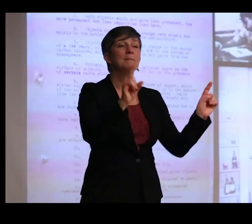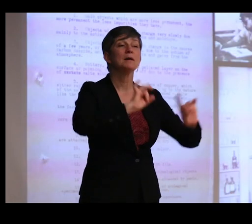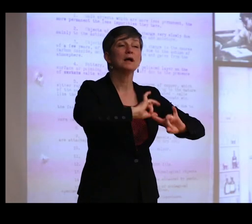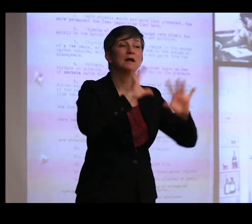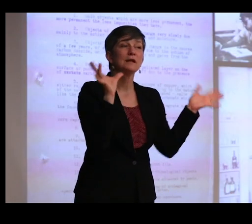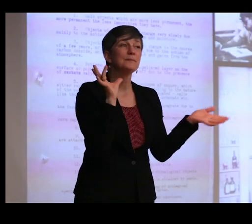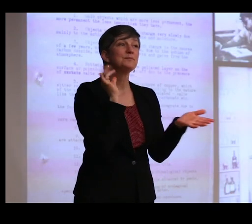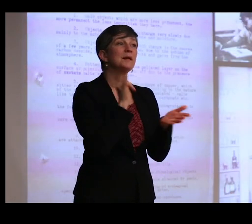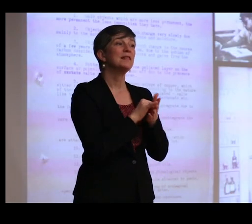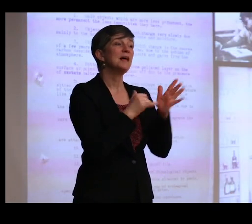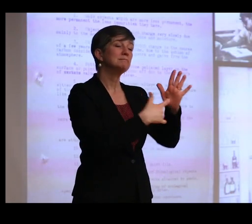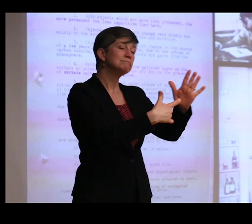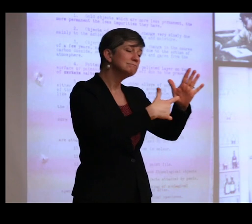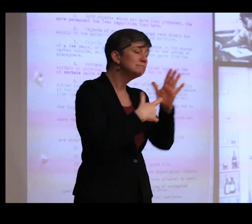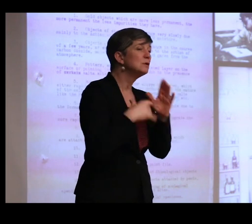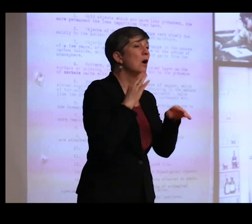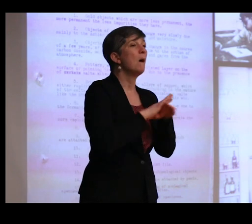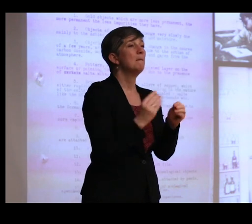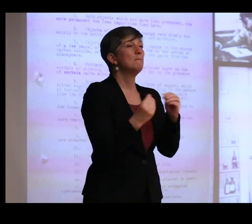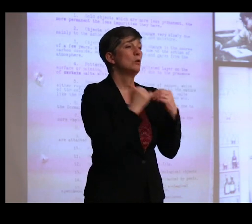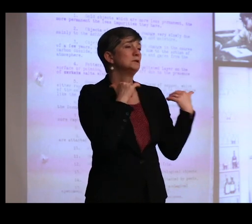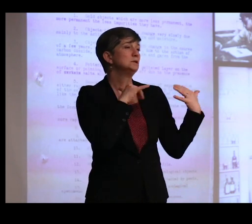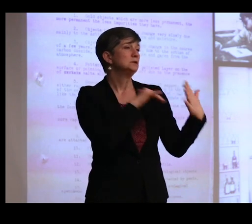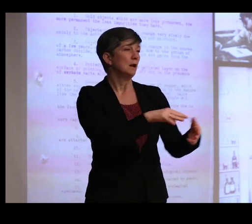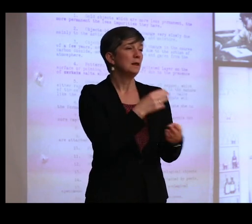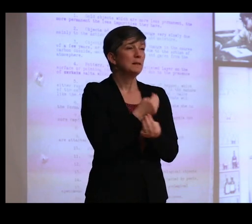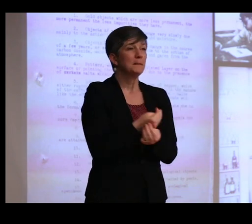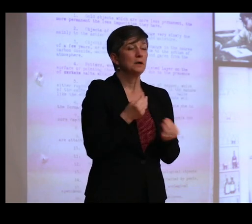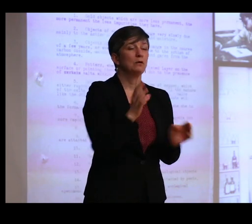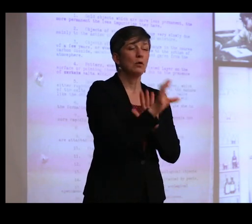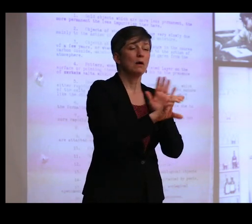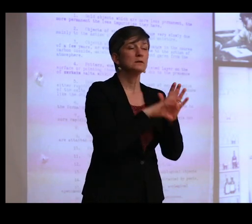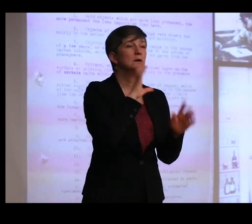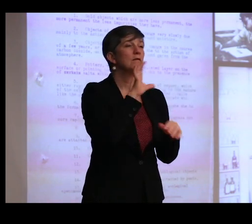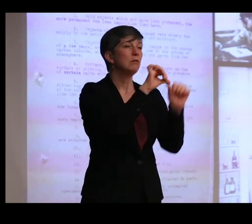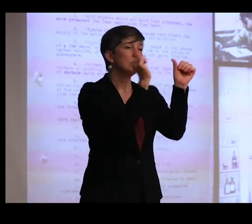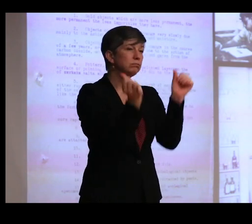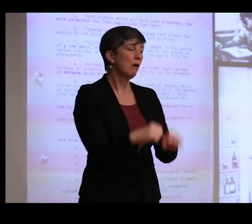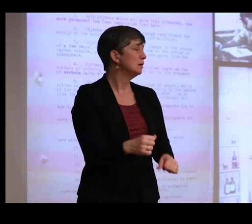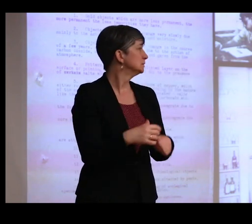is that his insistence on further studying the material characteristics of the bronzes was